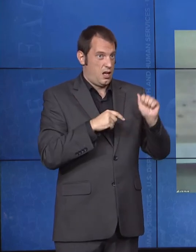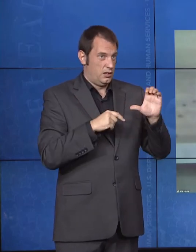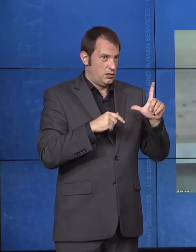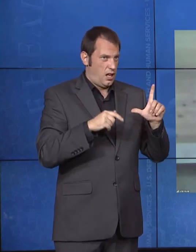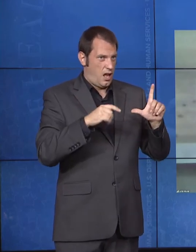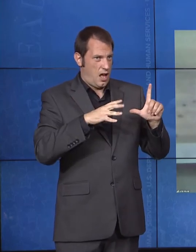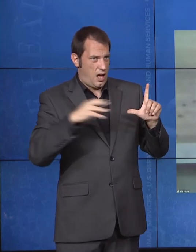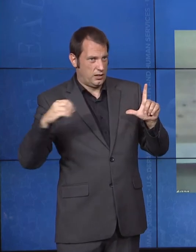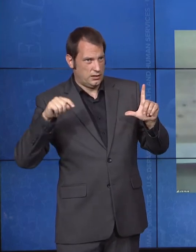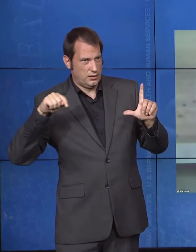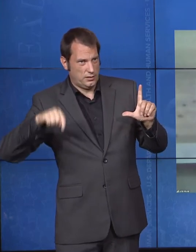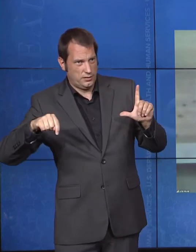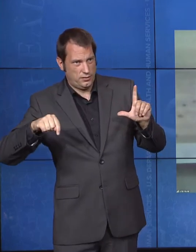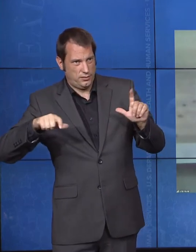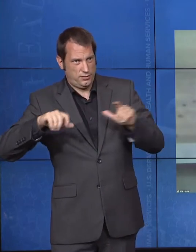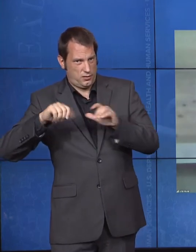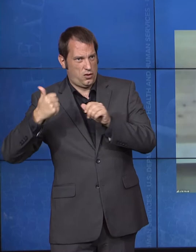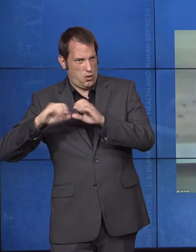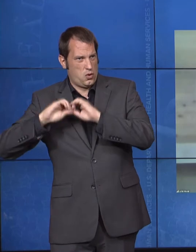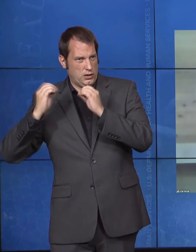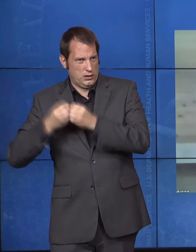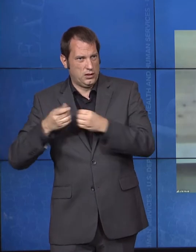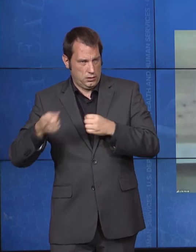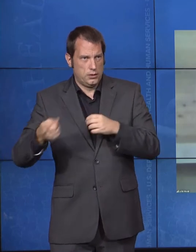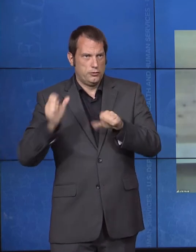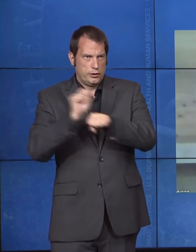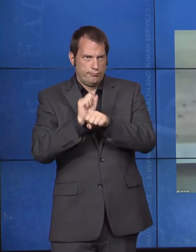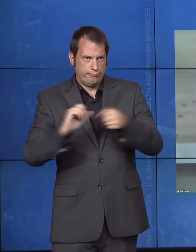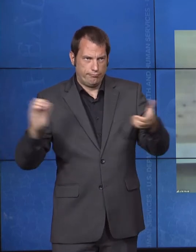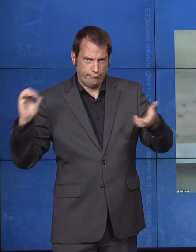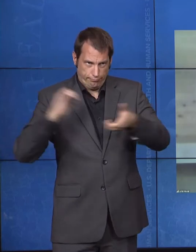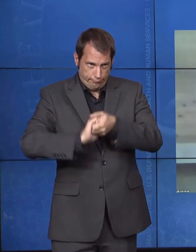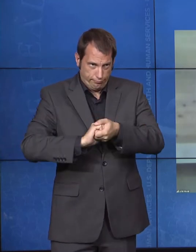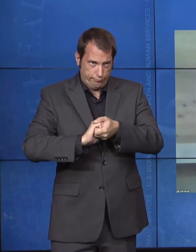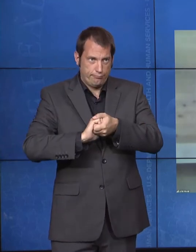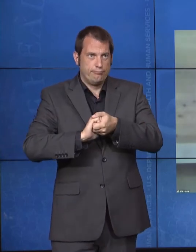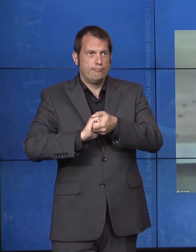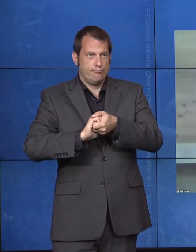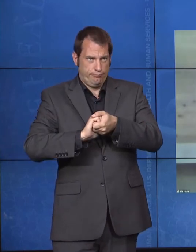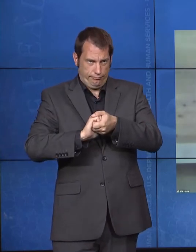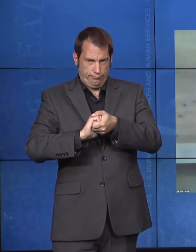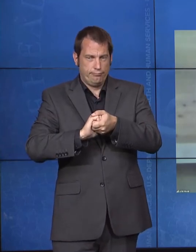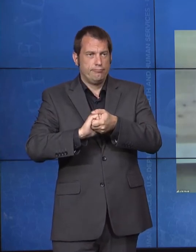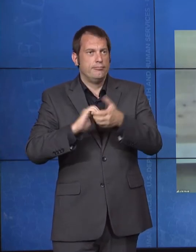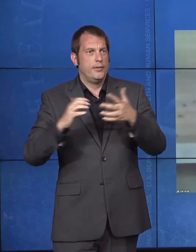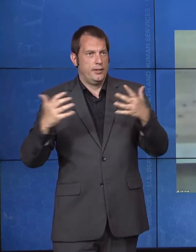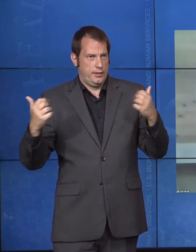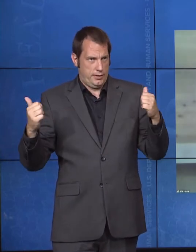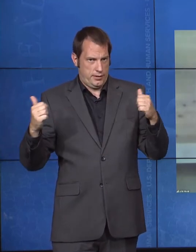settings. It's really illustrated. That risk has really illustrated for us the need to